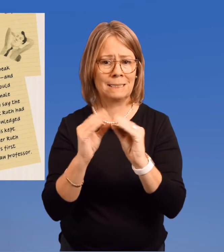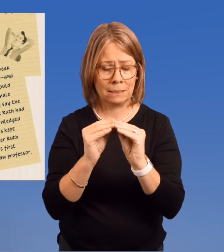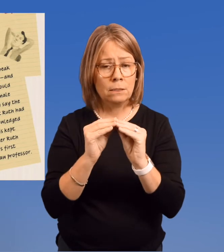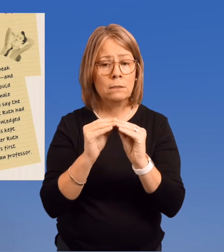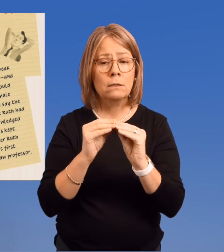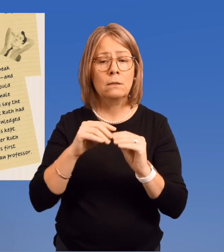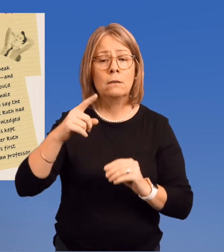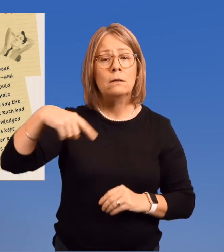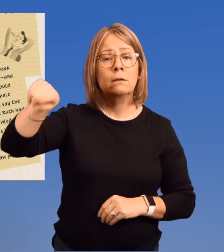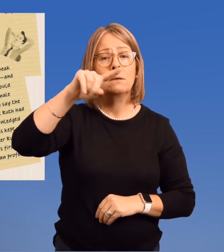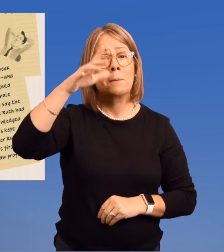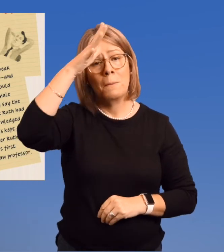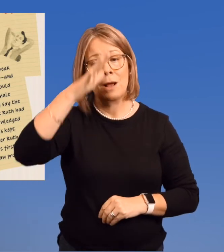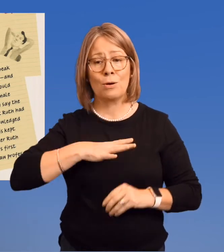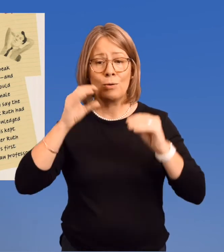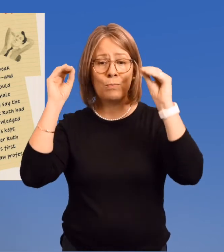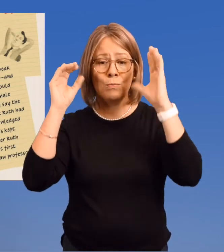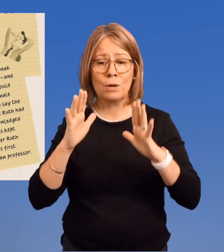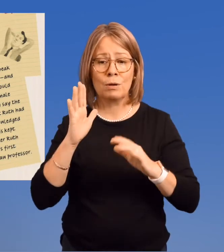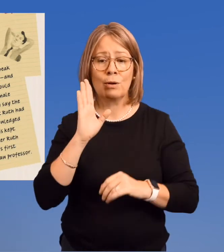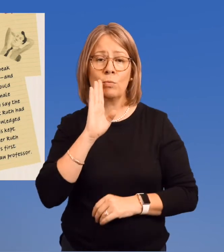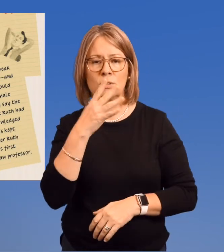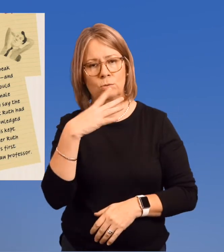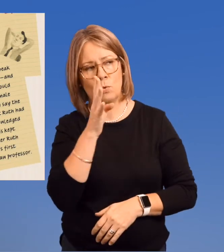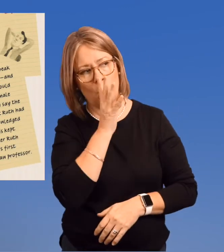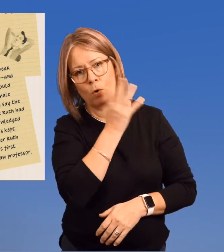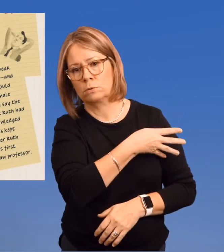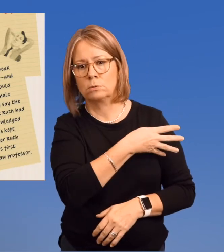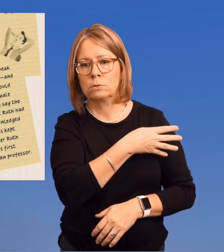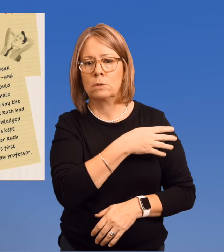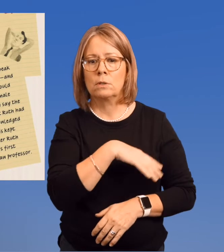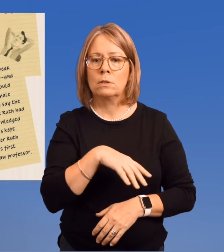and the male professors would totally ignore her.